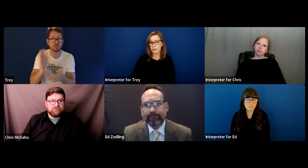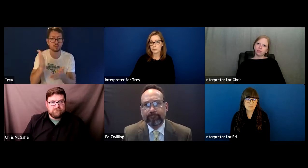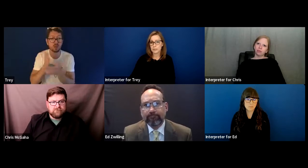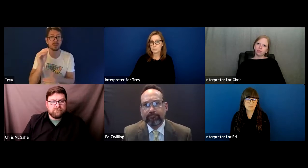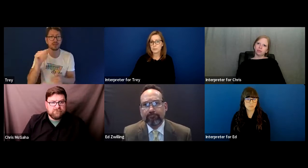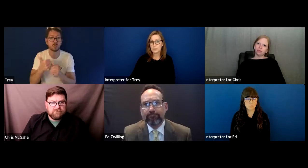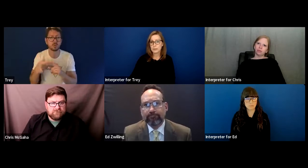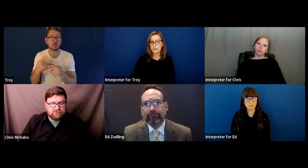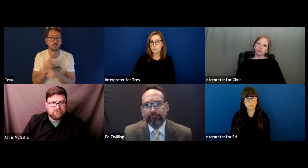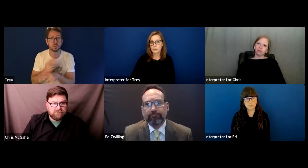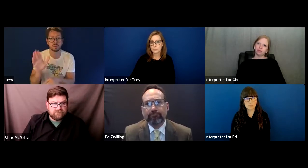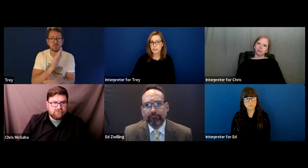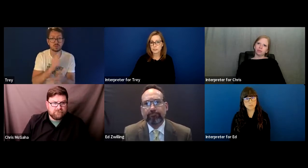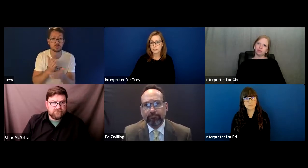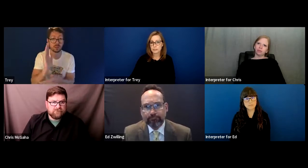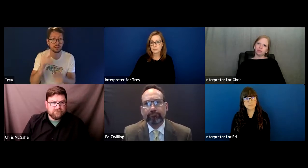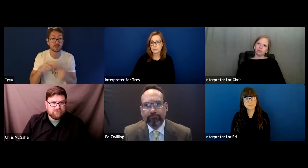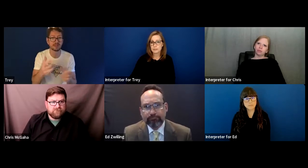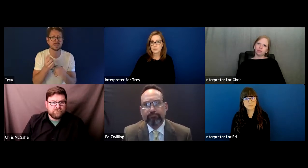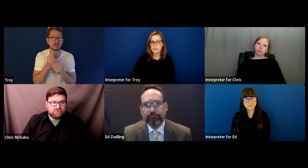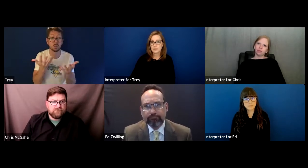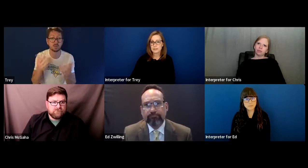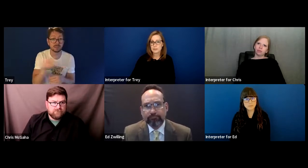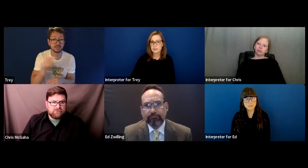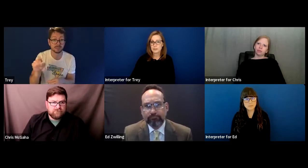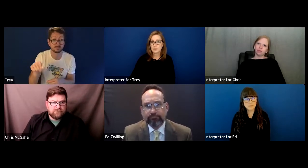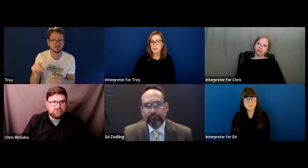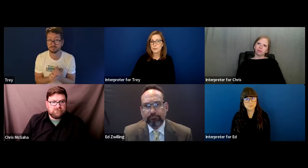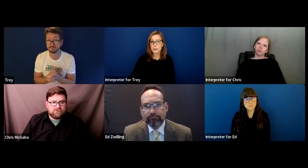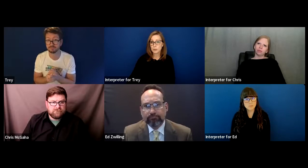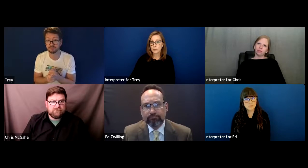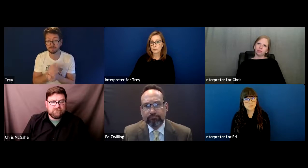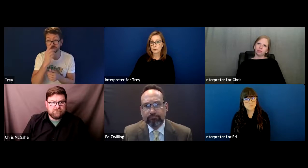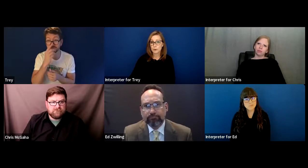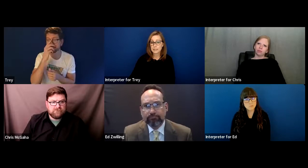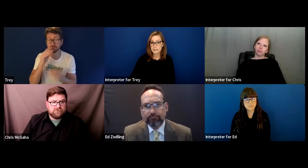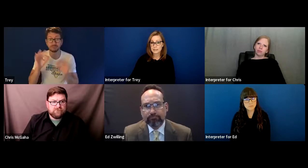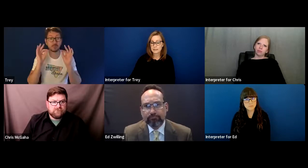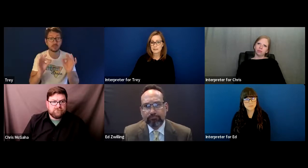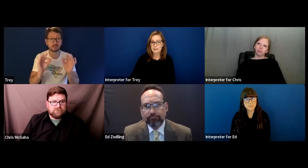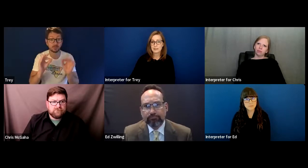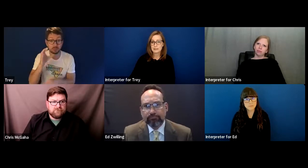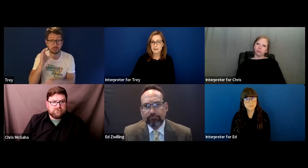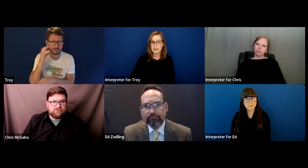that be employment or education education, so that you may be aware of your rights and